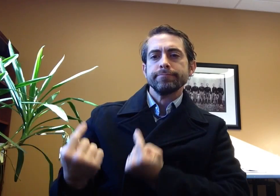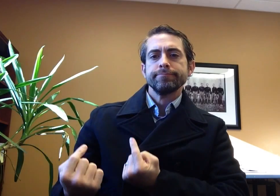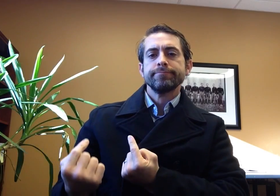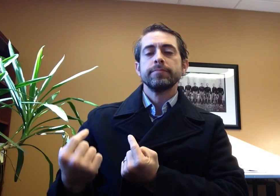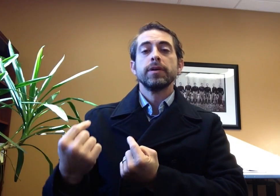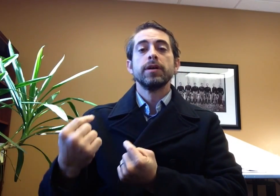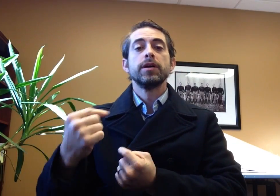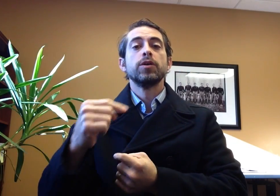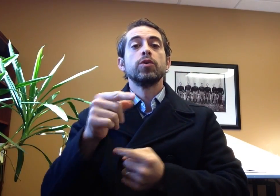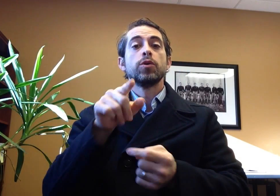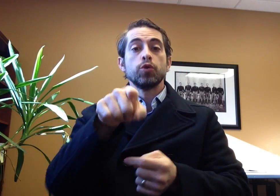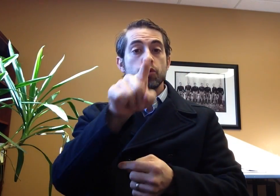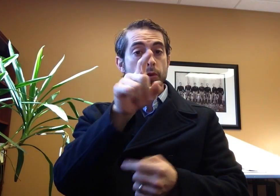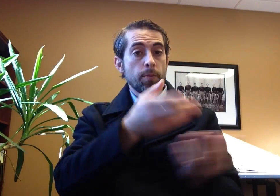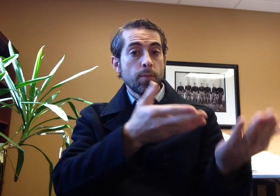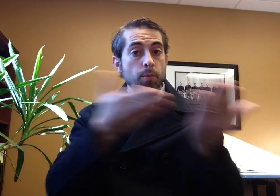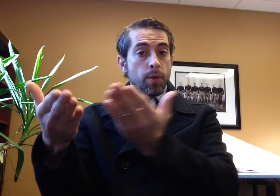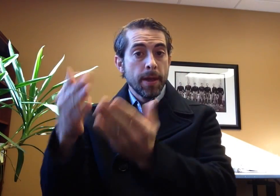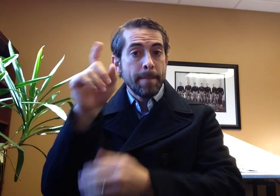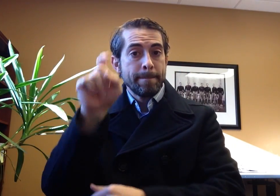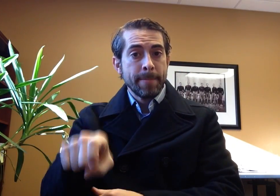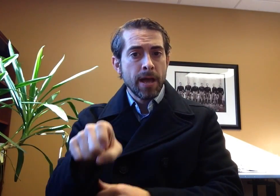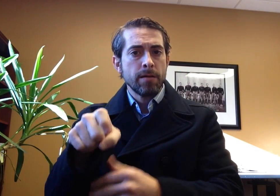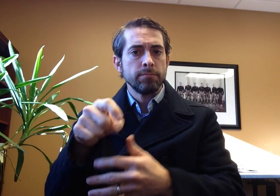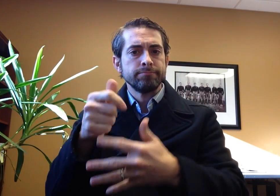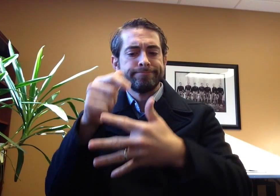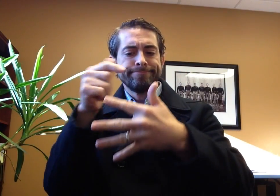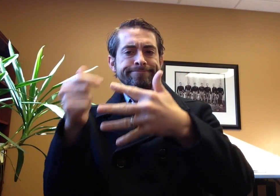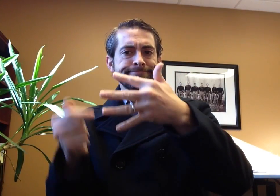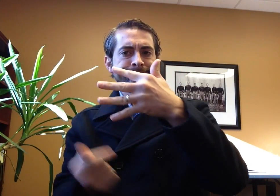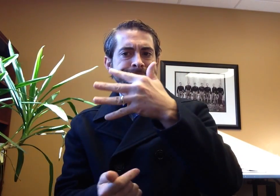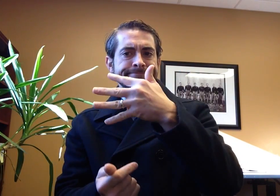you will be able to meet with an individual, ask them questions and have your questions answered